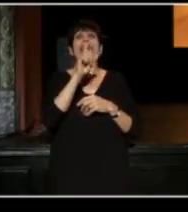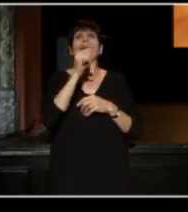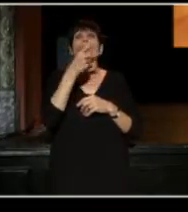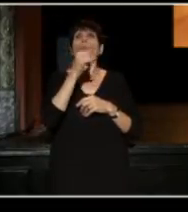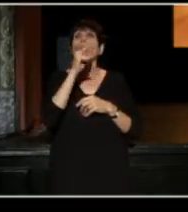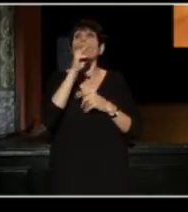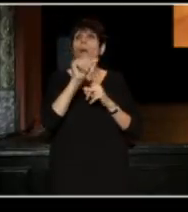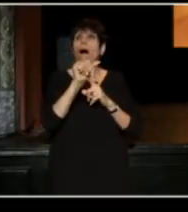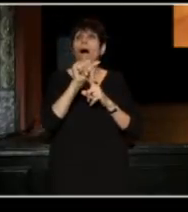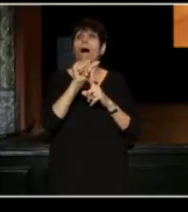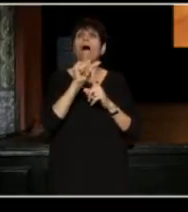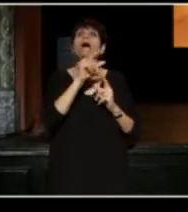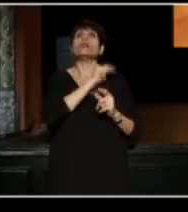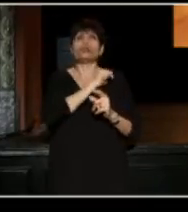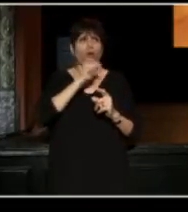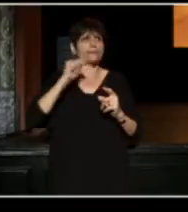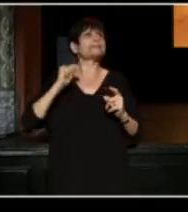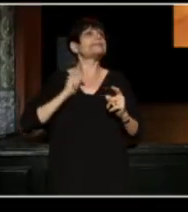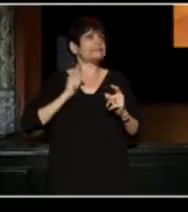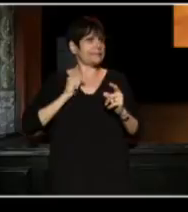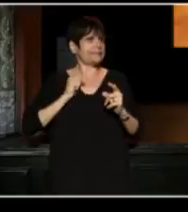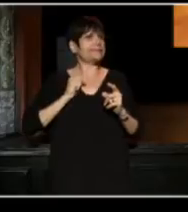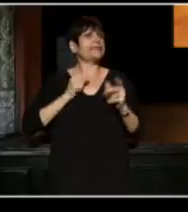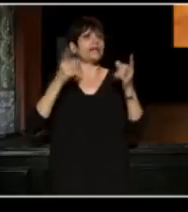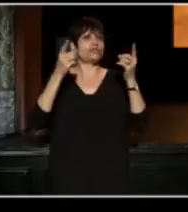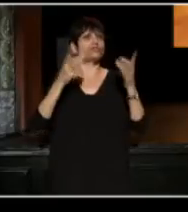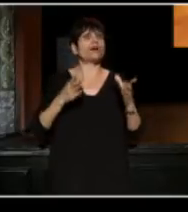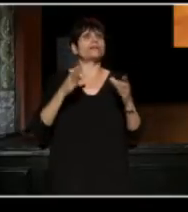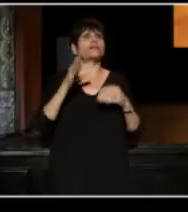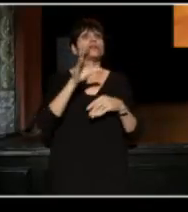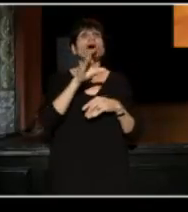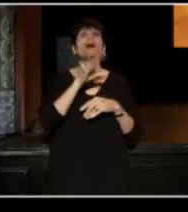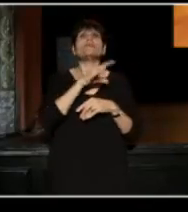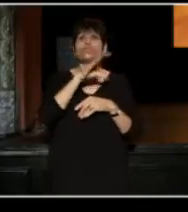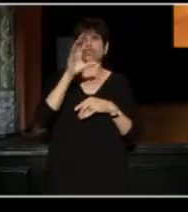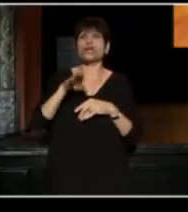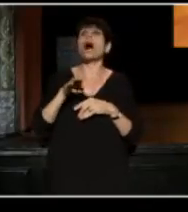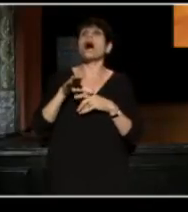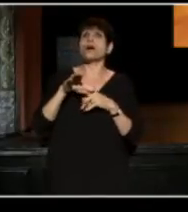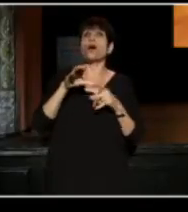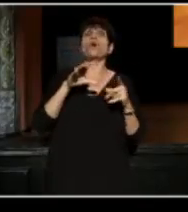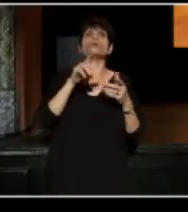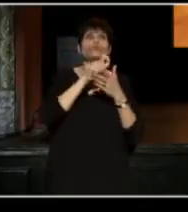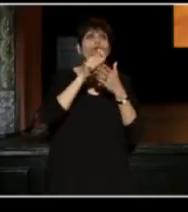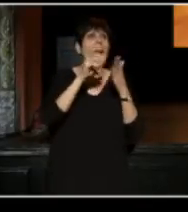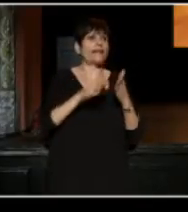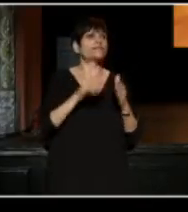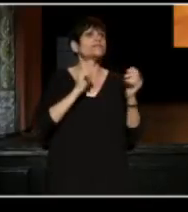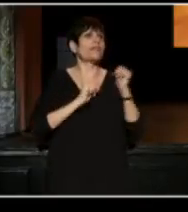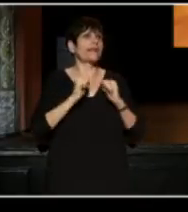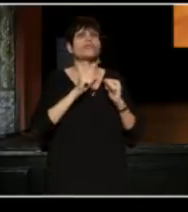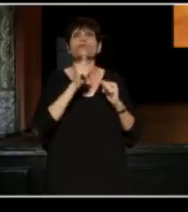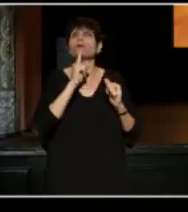an Executive Director of Chicago's terrific Writers Theater but she's one of my most cherished friends and colleagues.